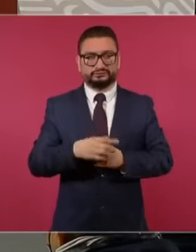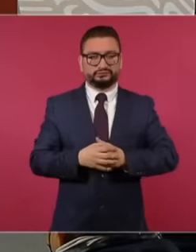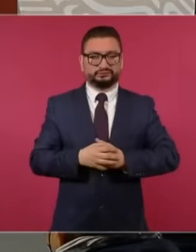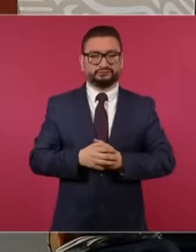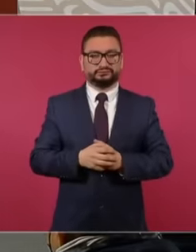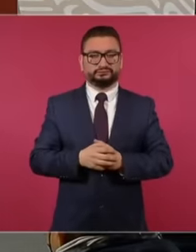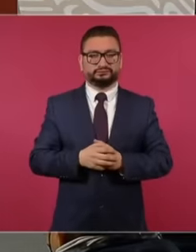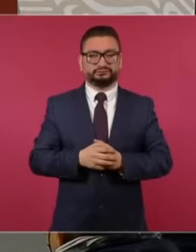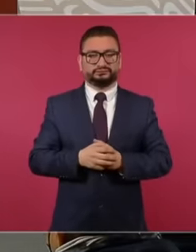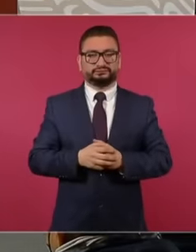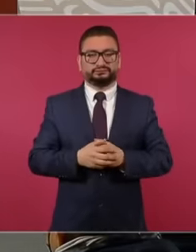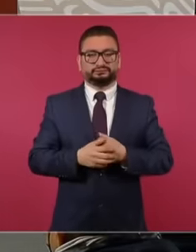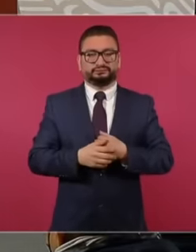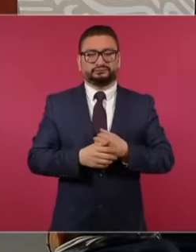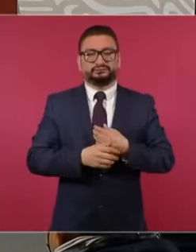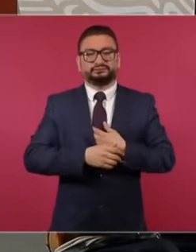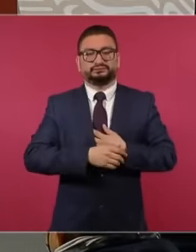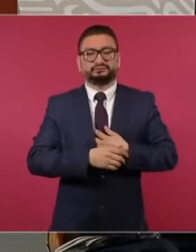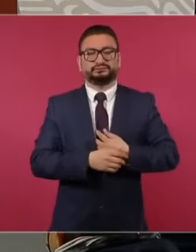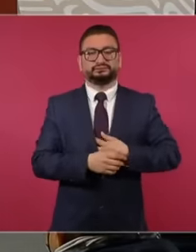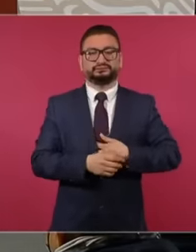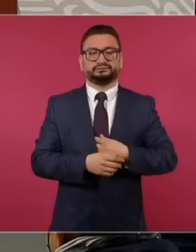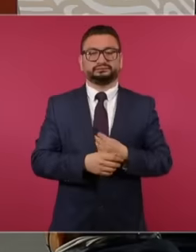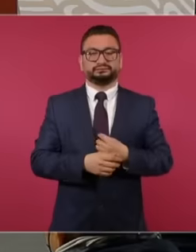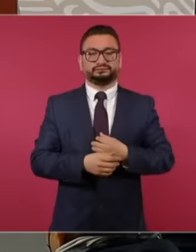that in our opinion, well,